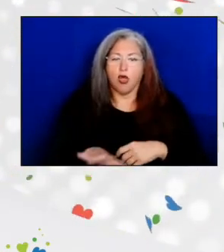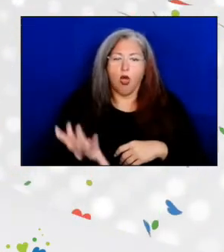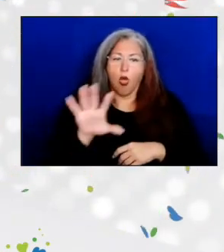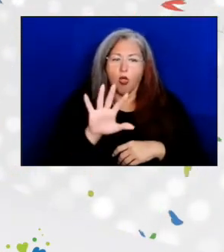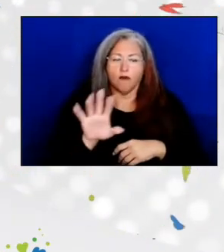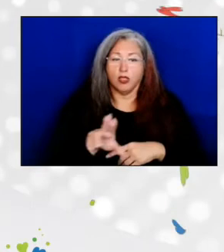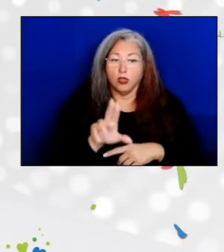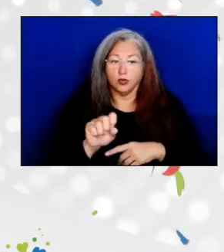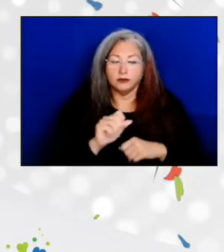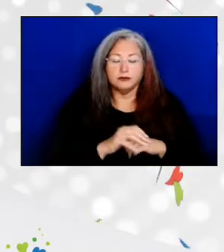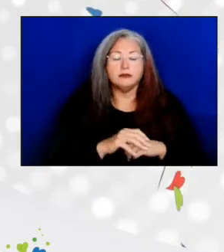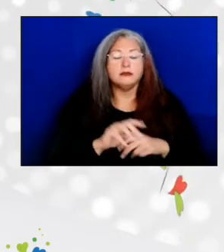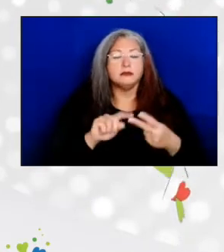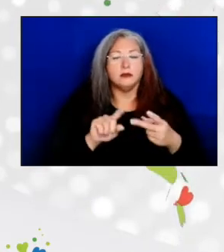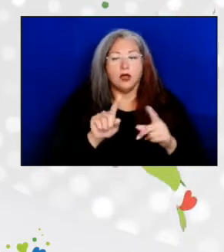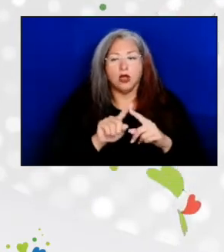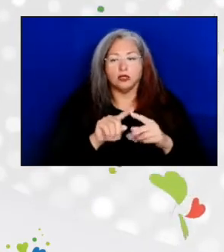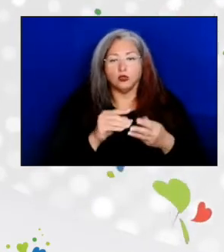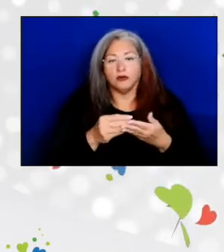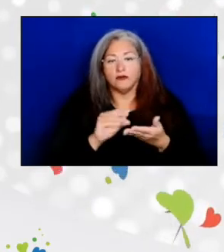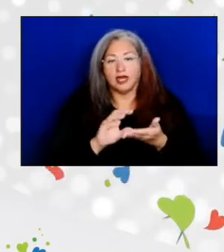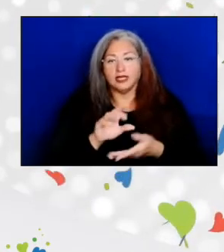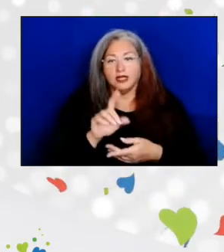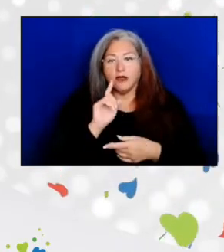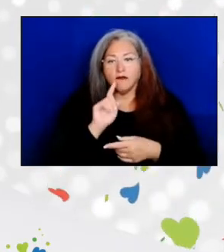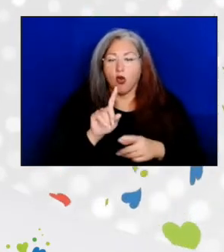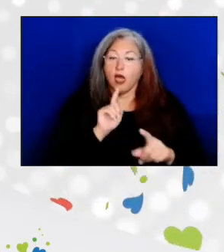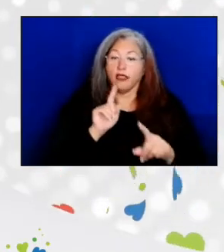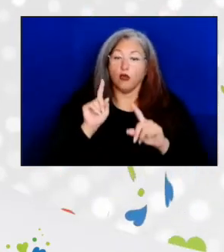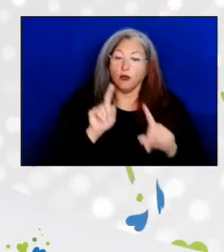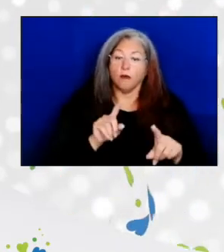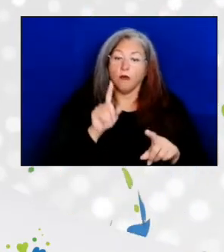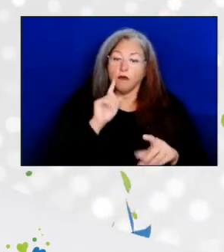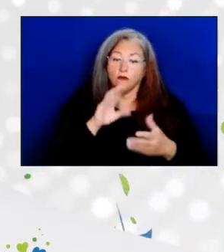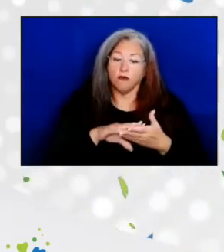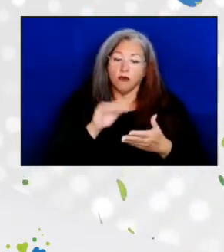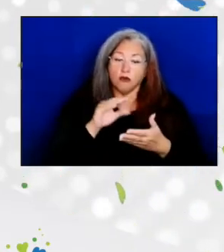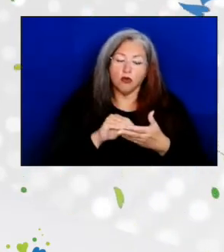It also funded a report on learnings from those models.